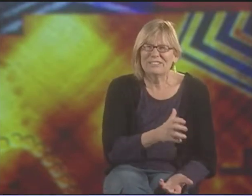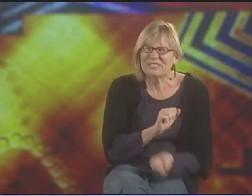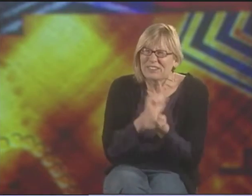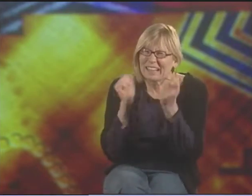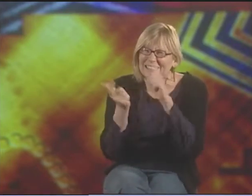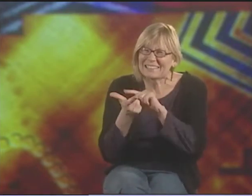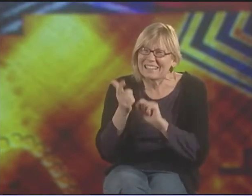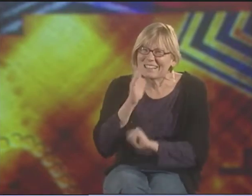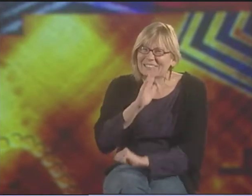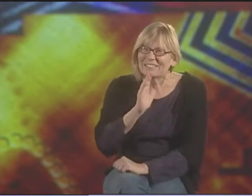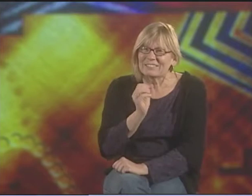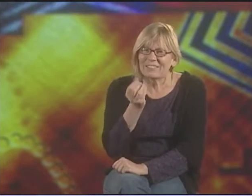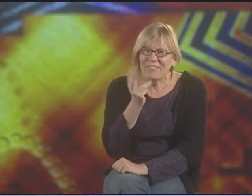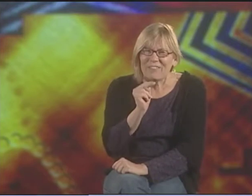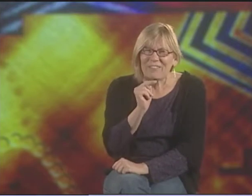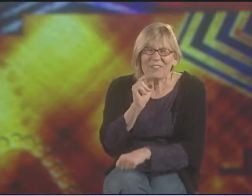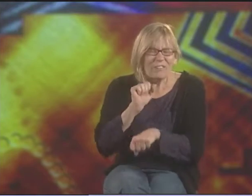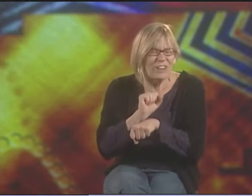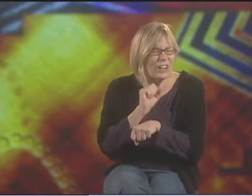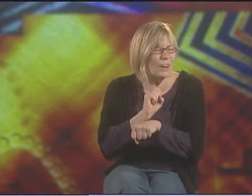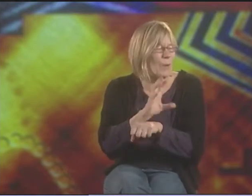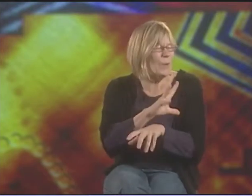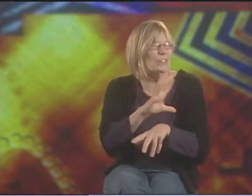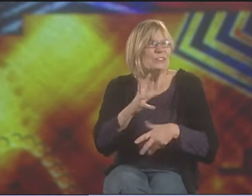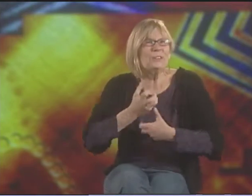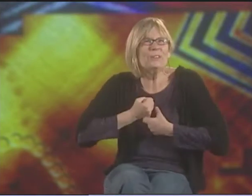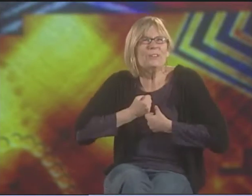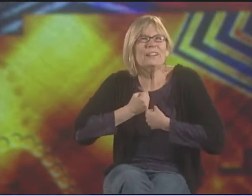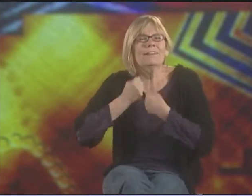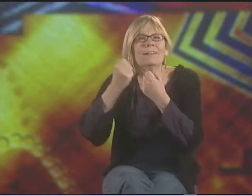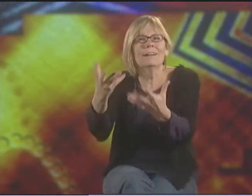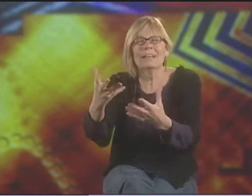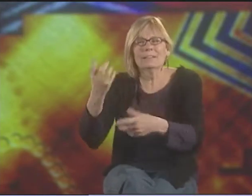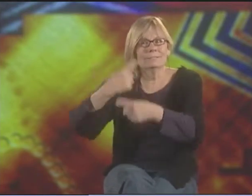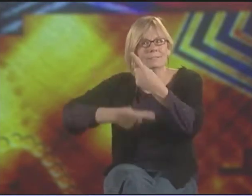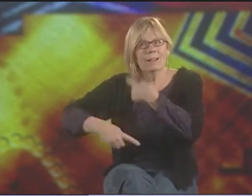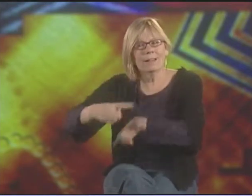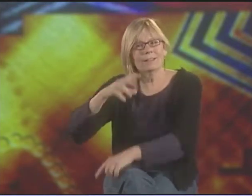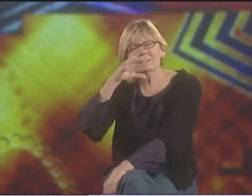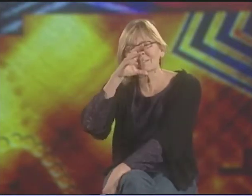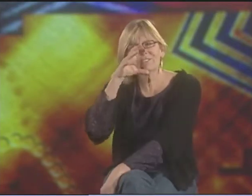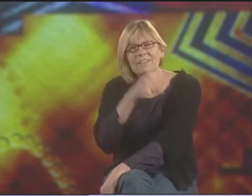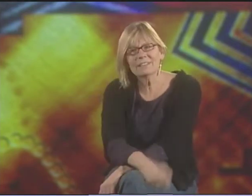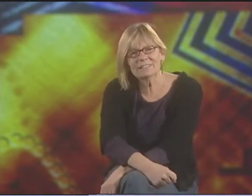BUT HE LOVES TRANSLATING. AND THERE HE WAS TRANSLATING HIS OWN WORK TO EXPRESS IT BEAUTIFULLY IN SIGN.